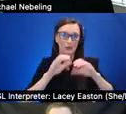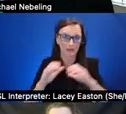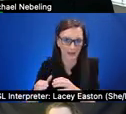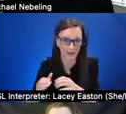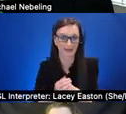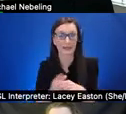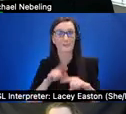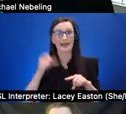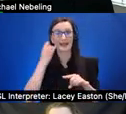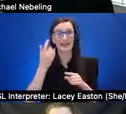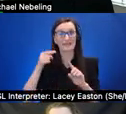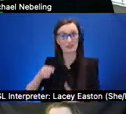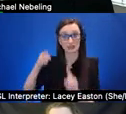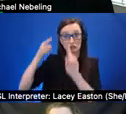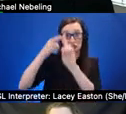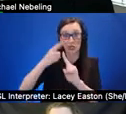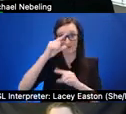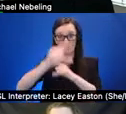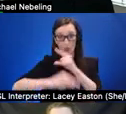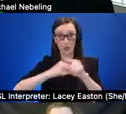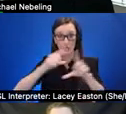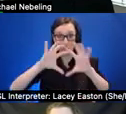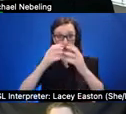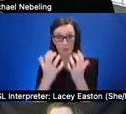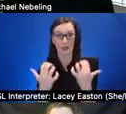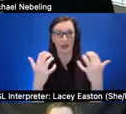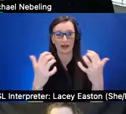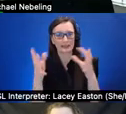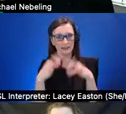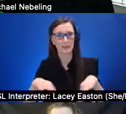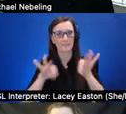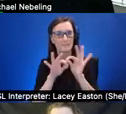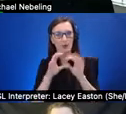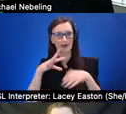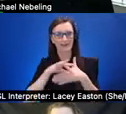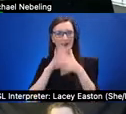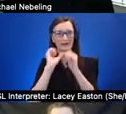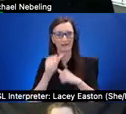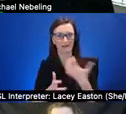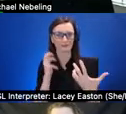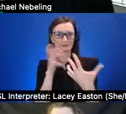really need to make sure the content is written appropriately using a predictable icon set and